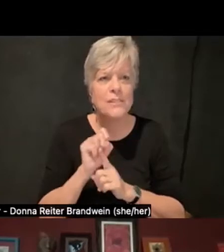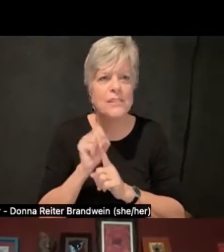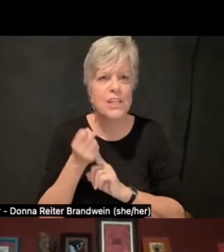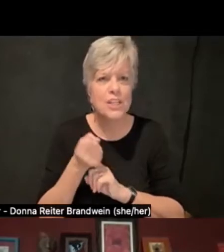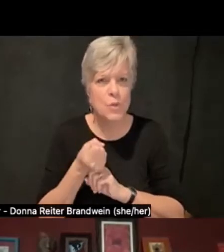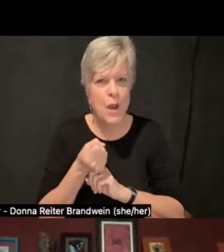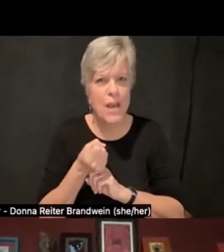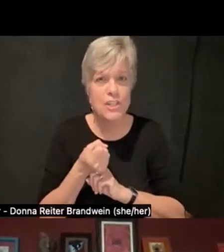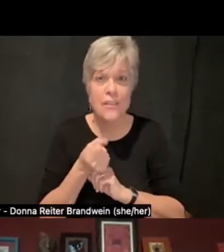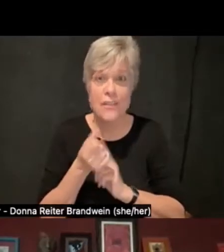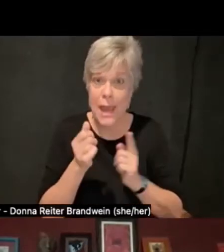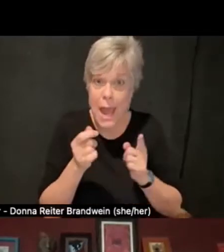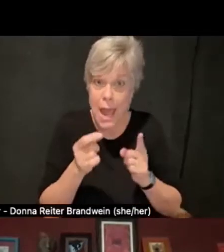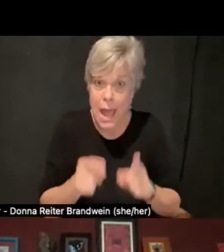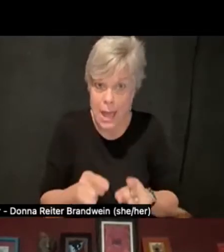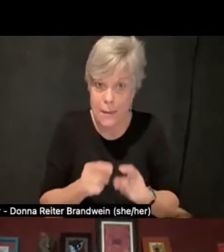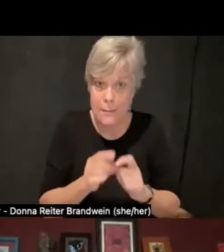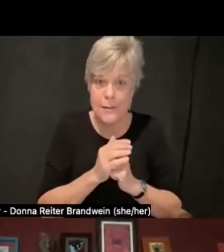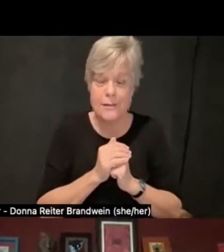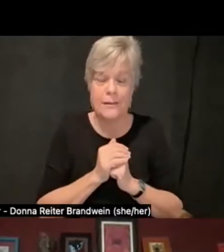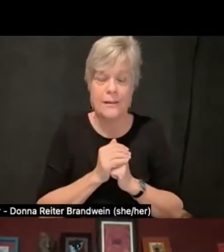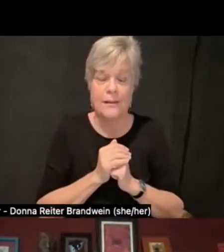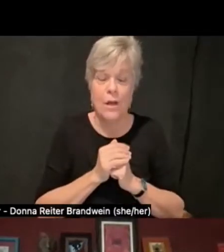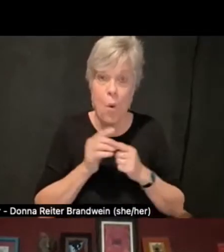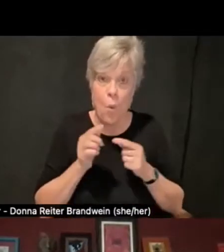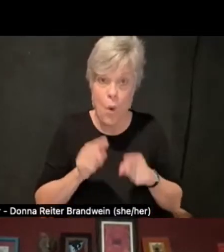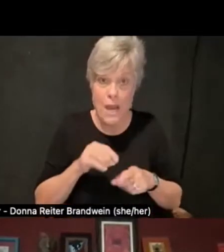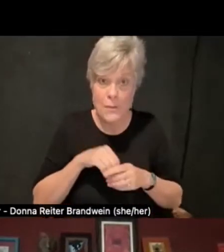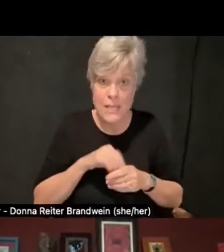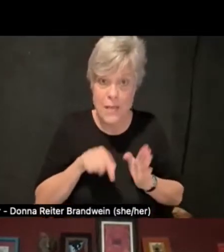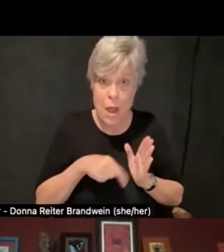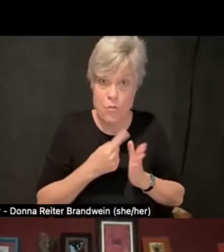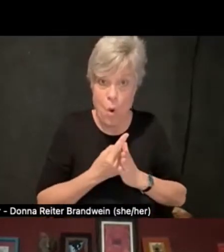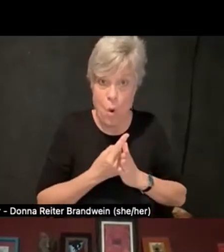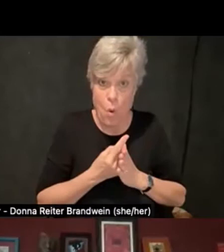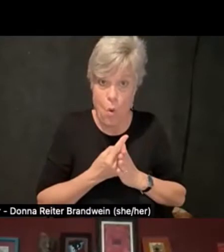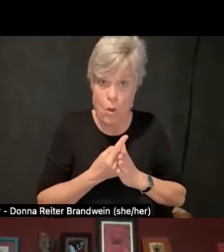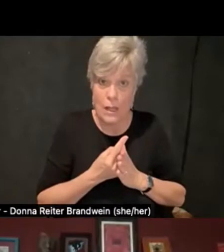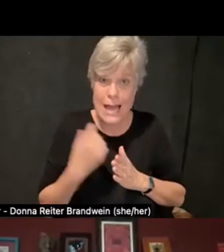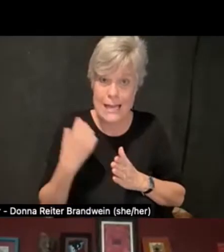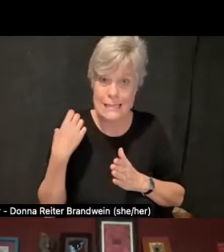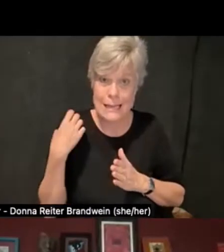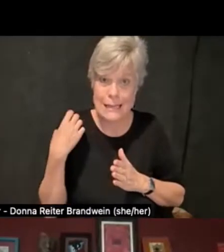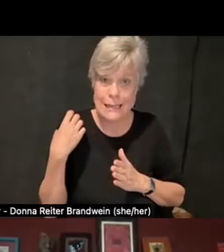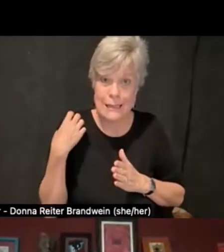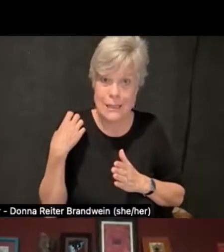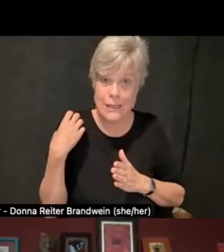where in that role, I was able to interact directly with the chancellor.